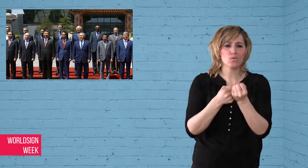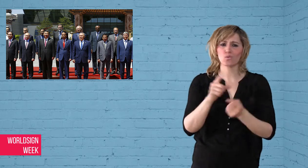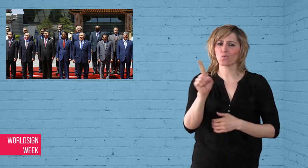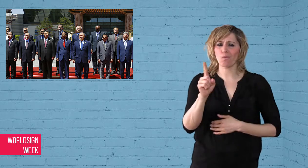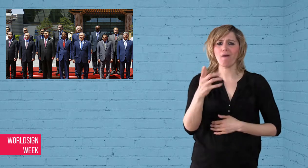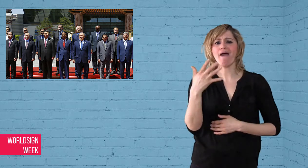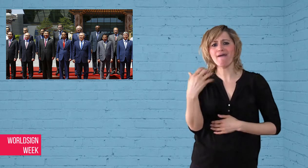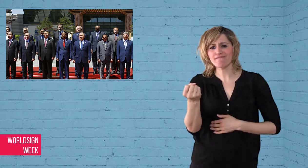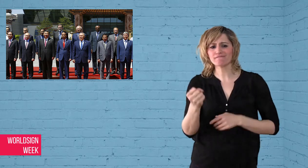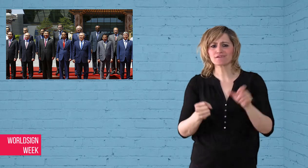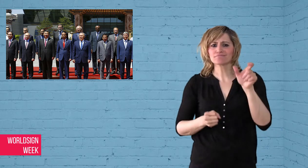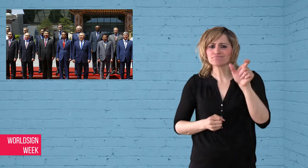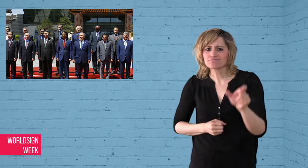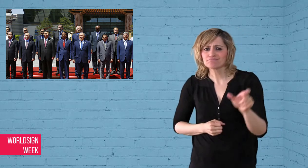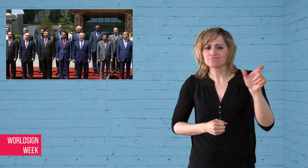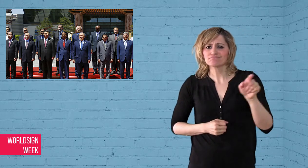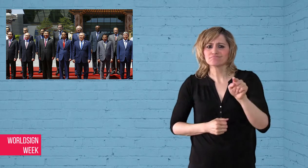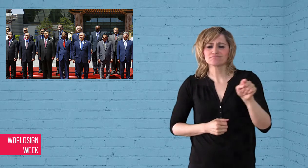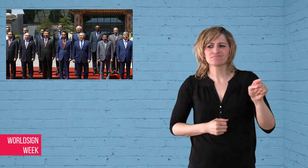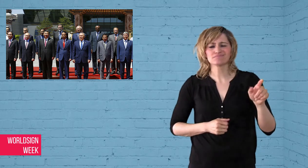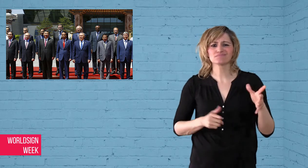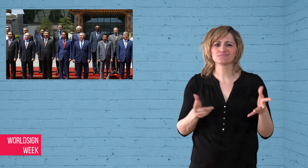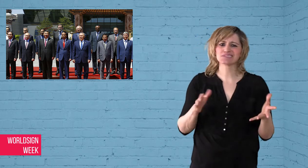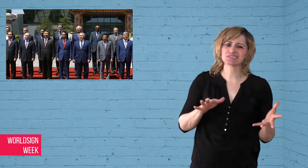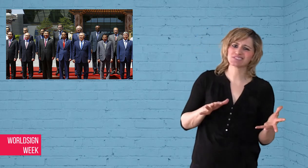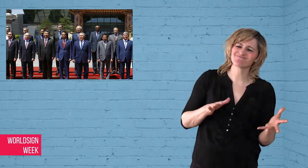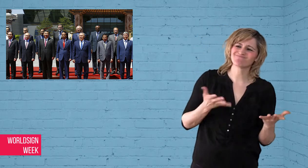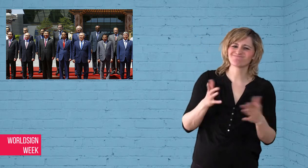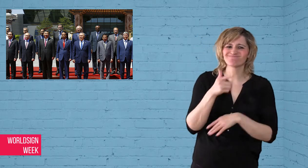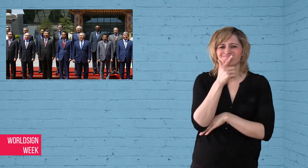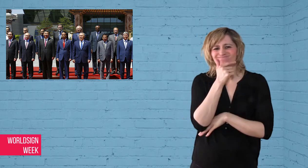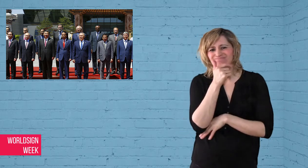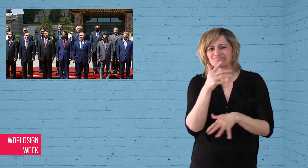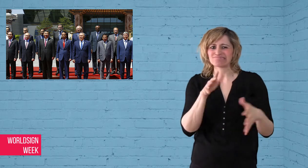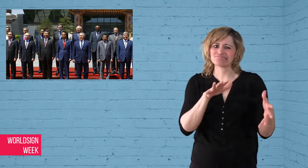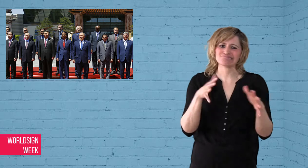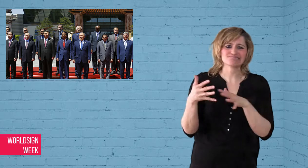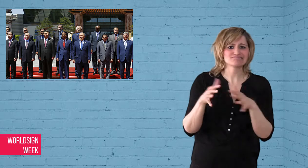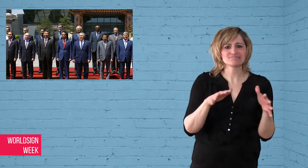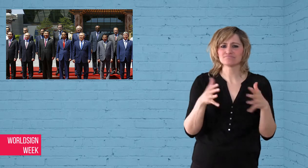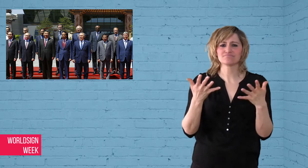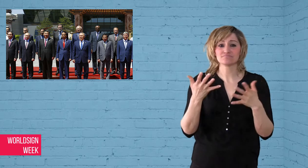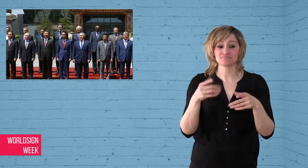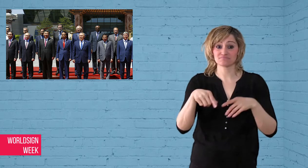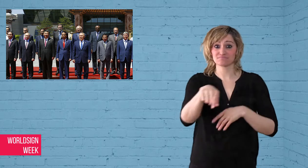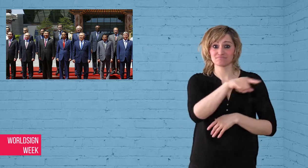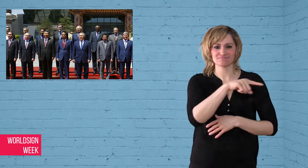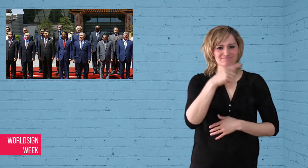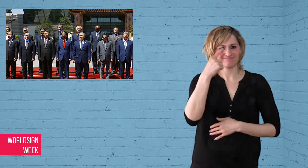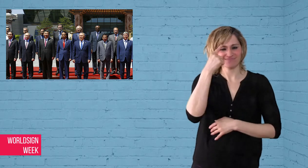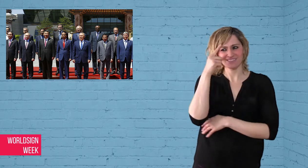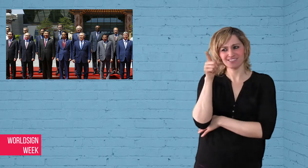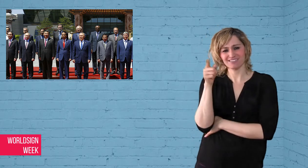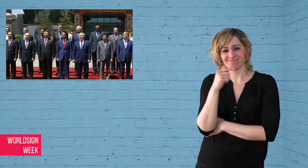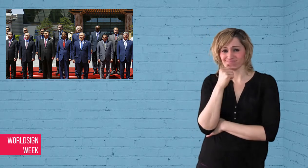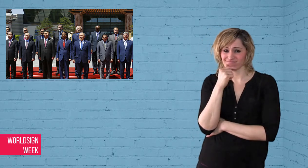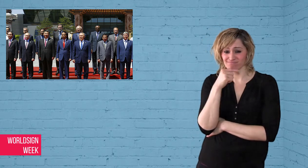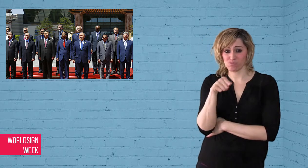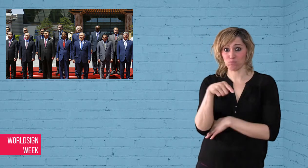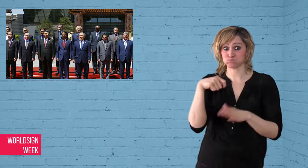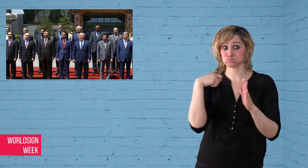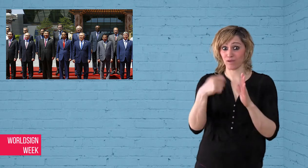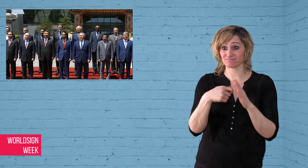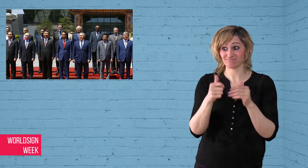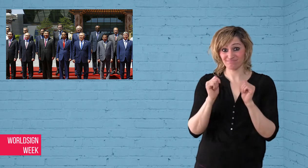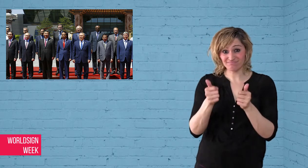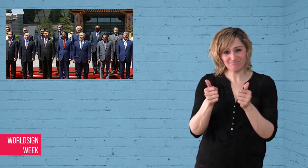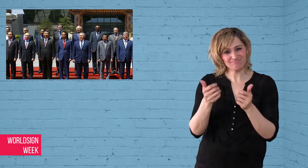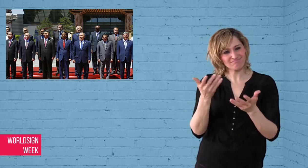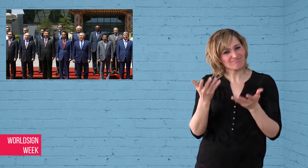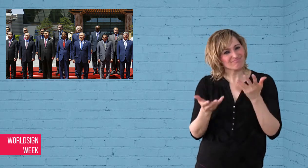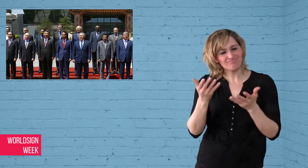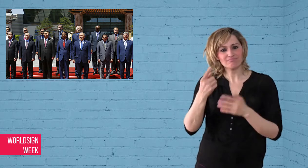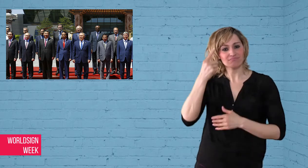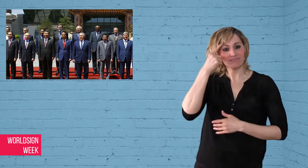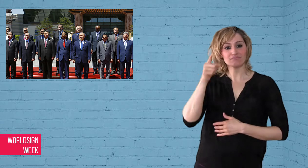China rejects these criticisms stating